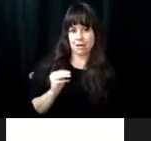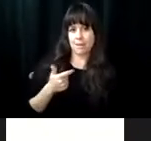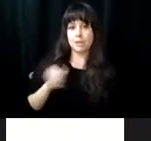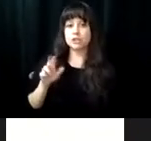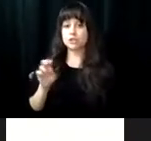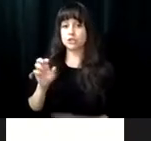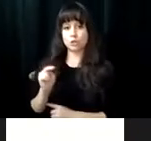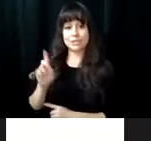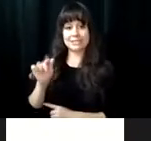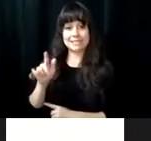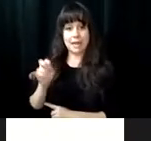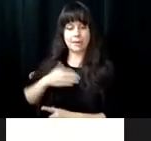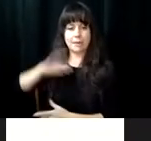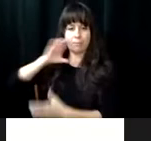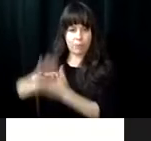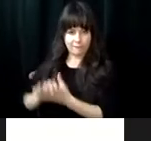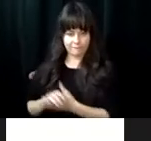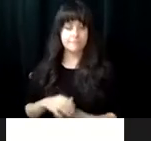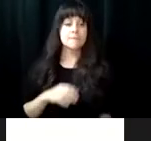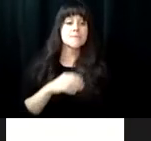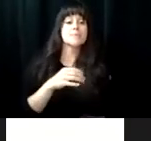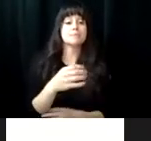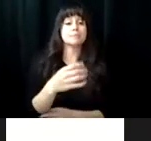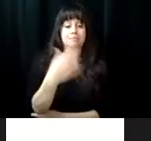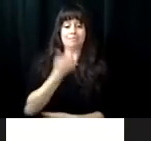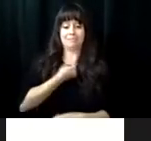, live healthy, and live modern. >> My name is Tom Gibbons